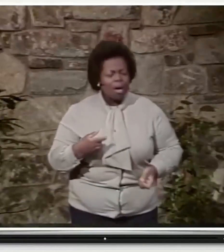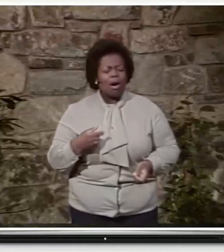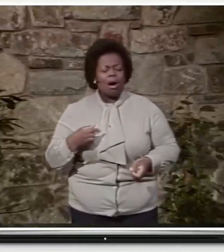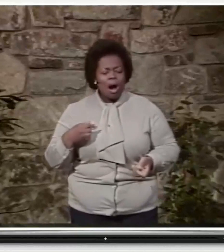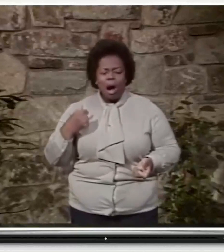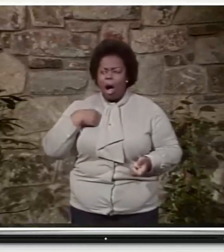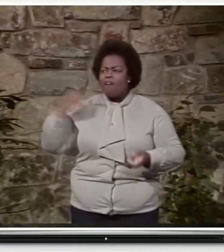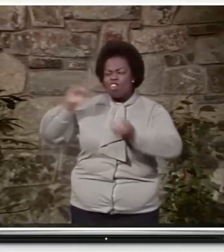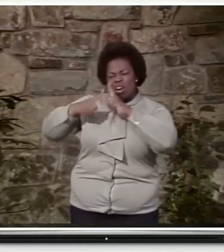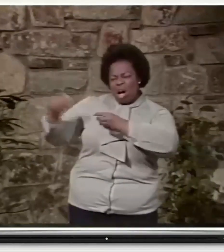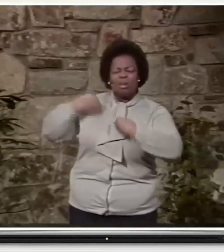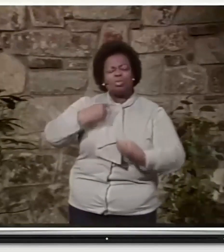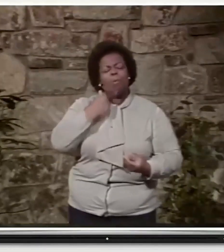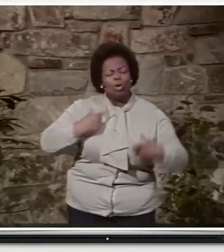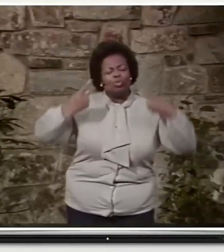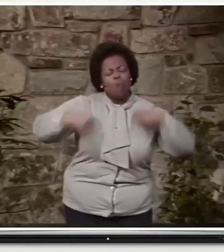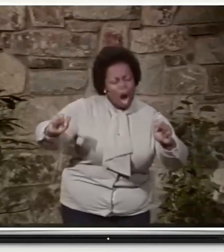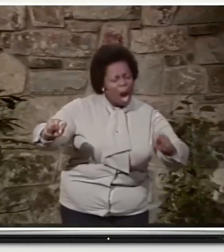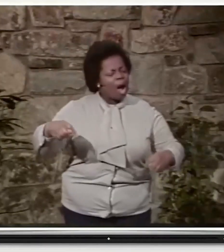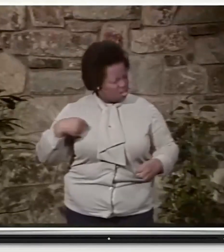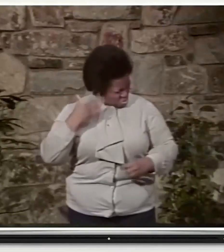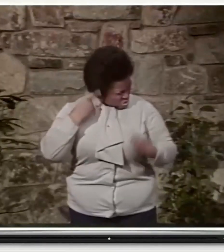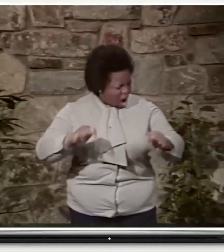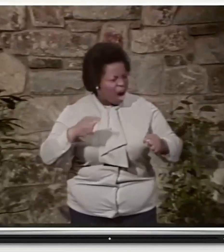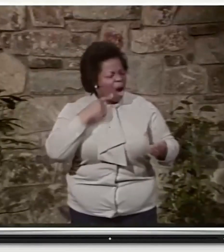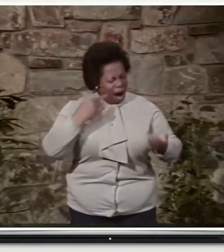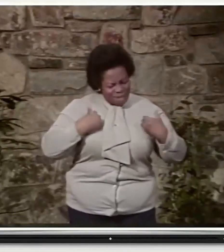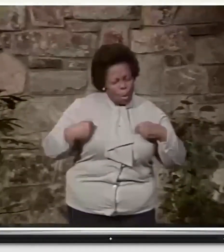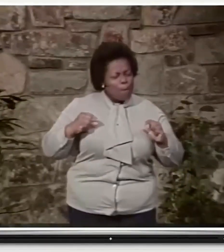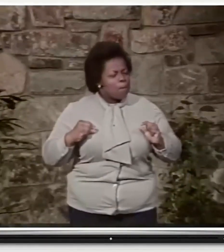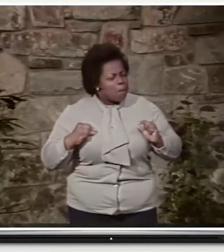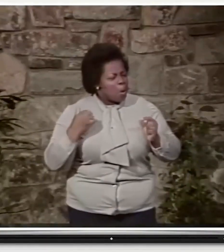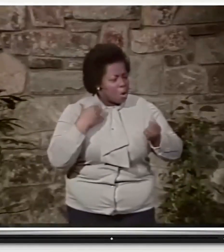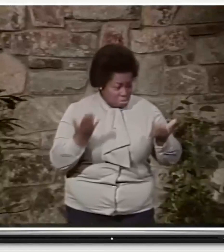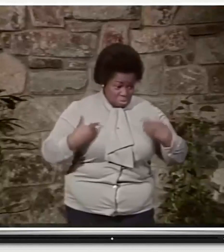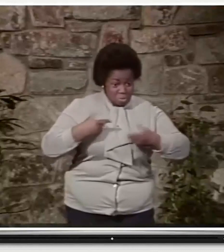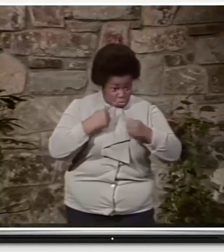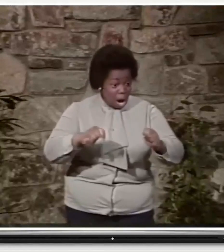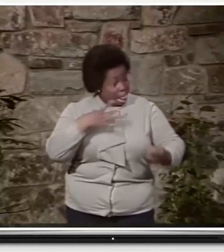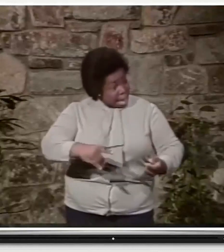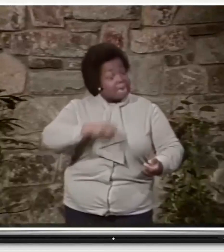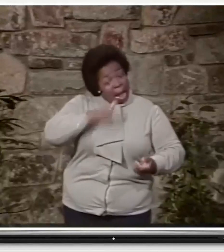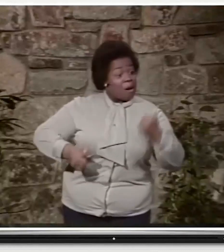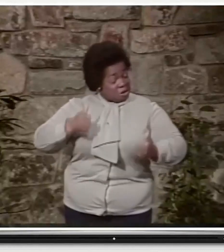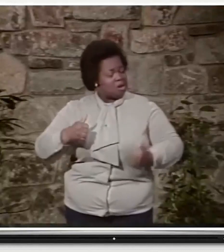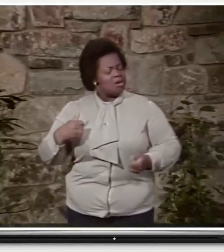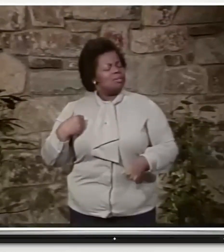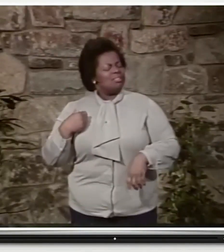Where'd you get it? Oh, a friend gave it to me. She said that I should try it on because, you know, I'm developing a little bit and, you know,